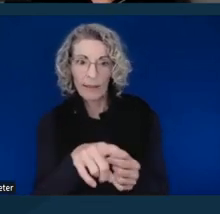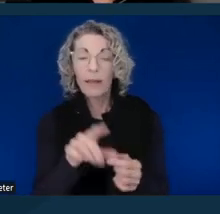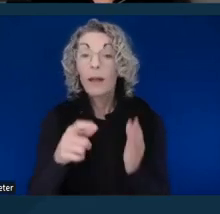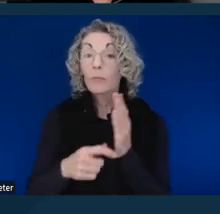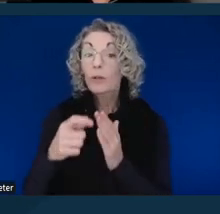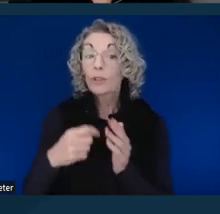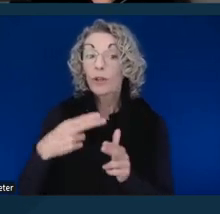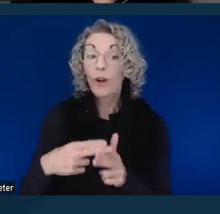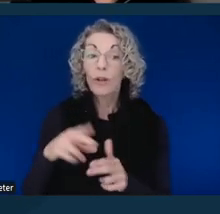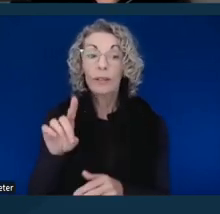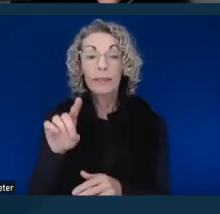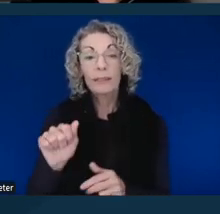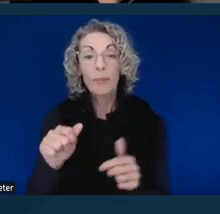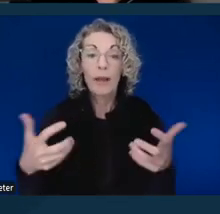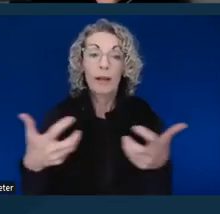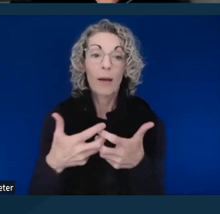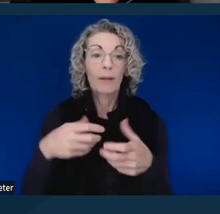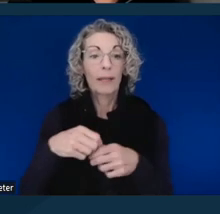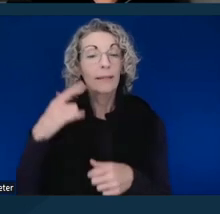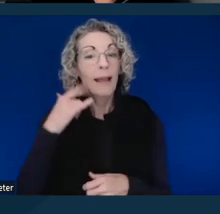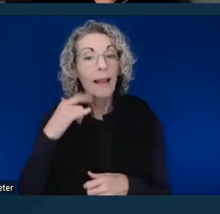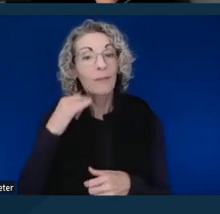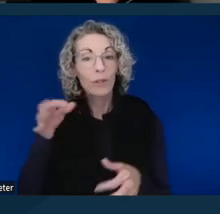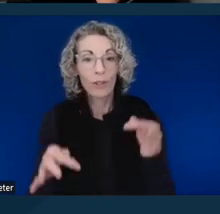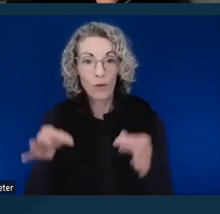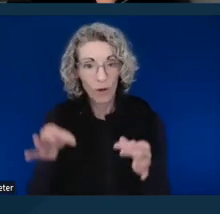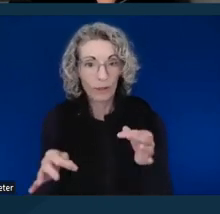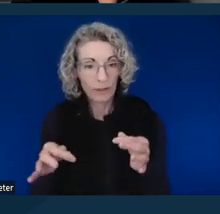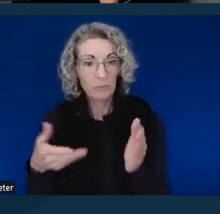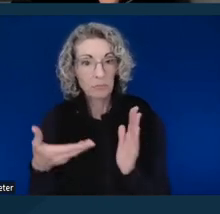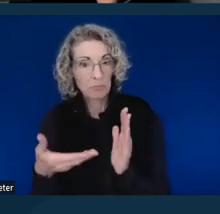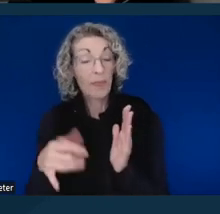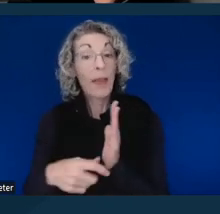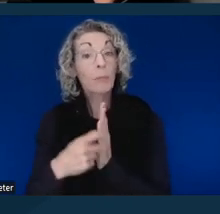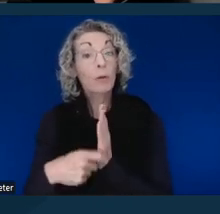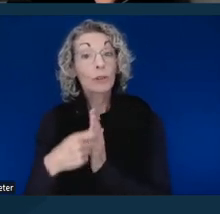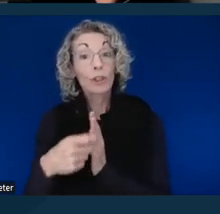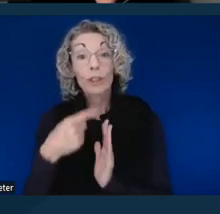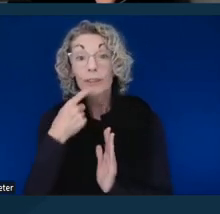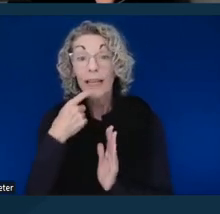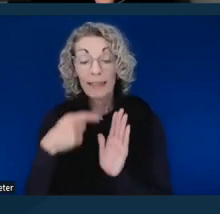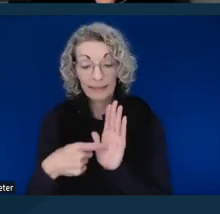"Disability Accommodations in California Courts." That brochure states that if the request was denied